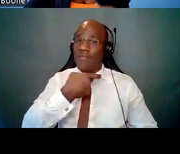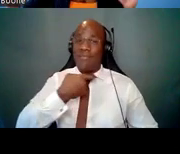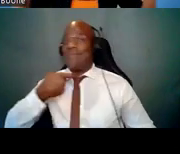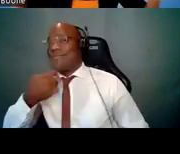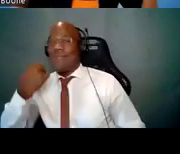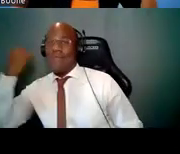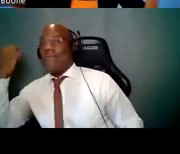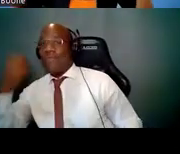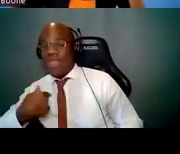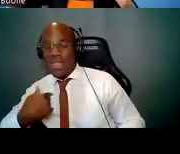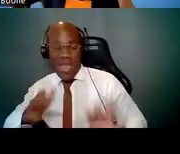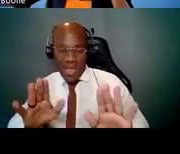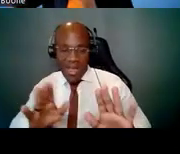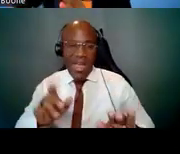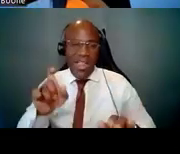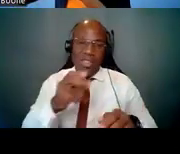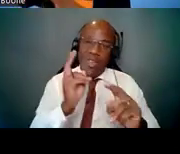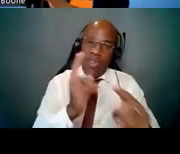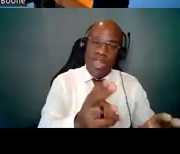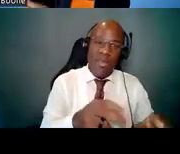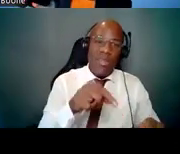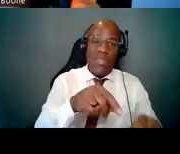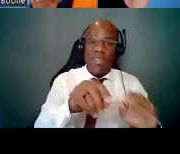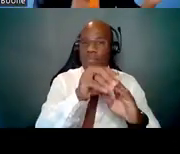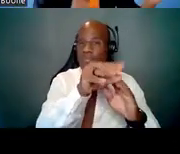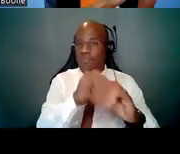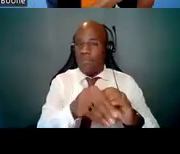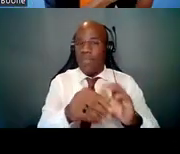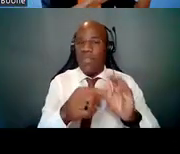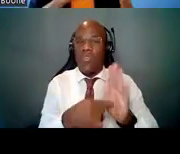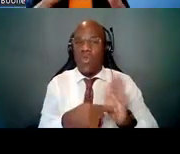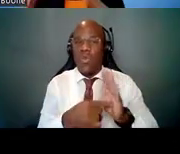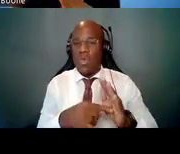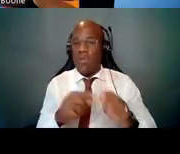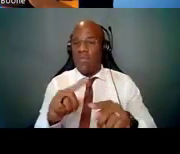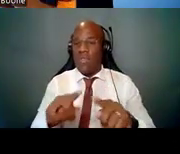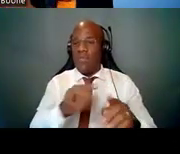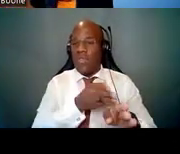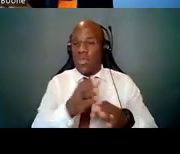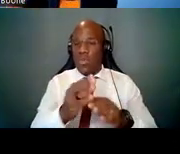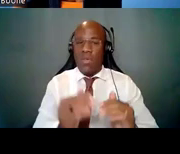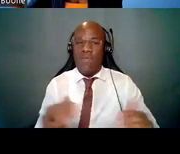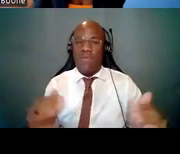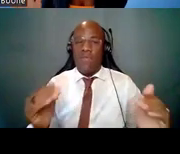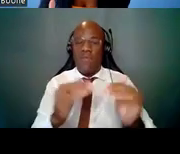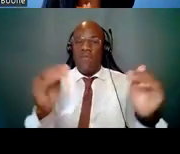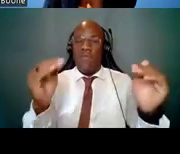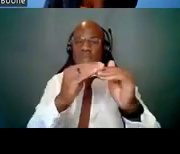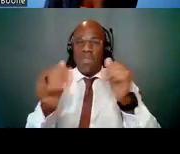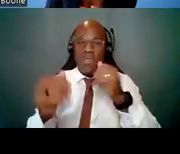of funding opportunities by career phase. Now while we did not hit along all of these research opportunities